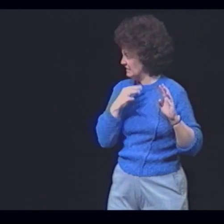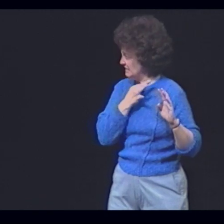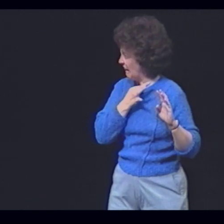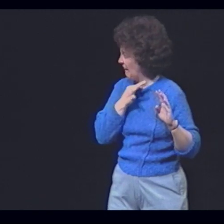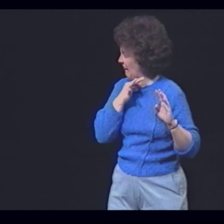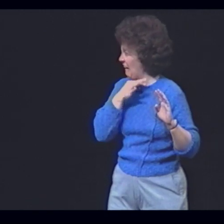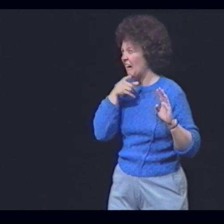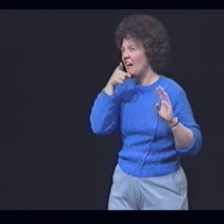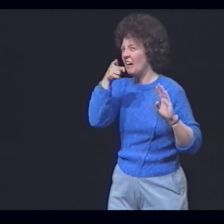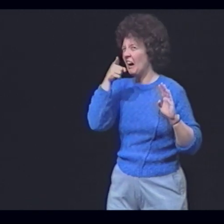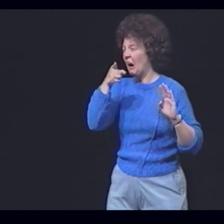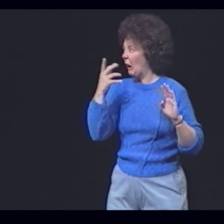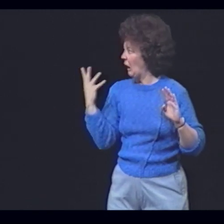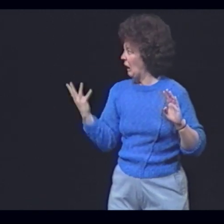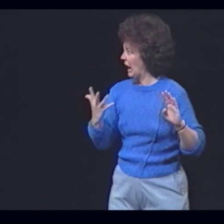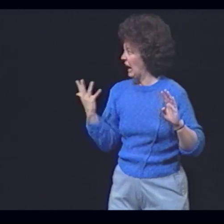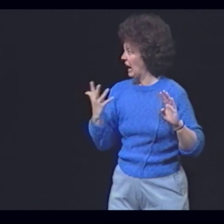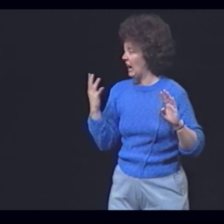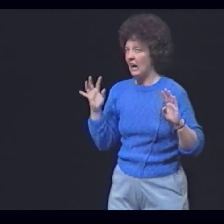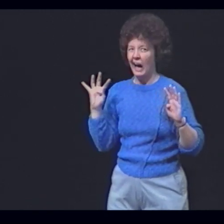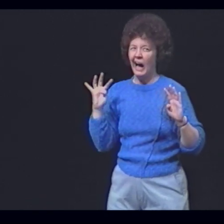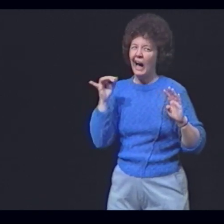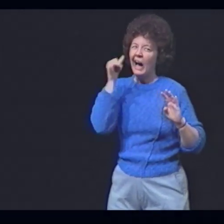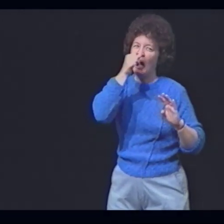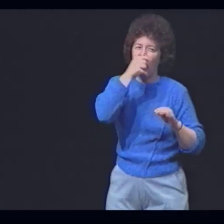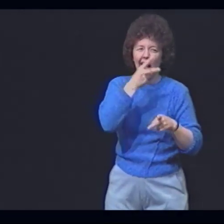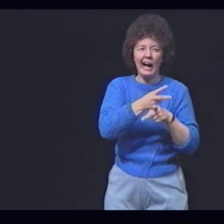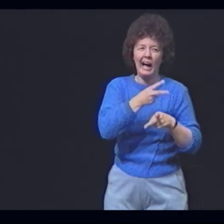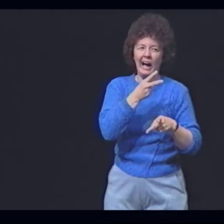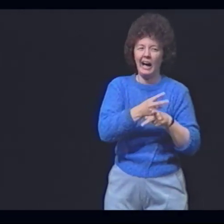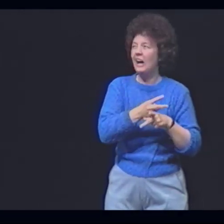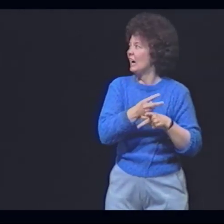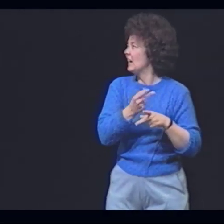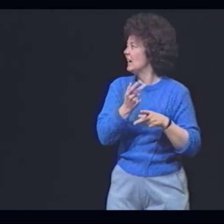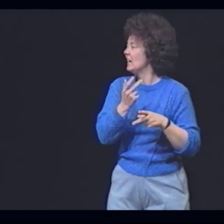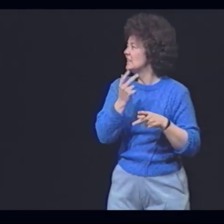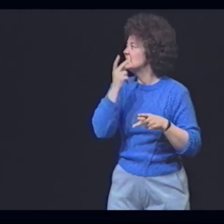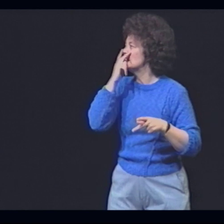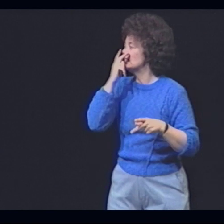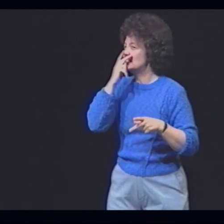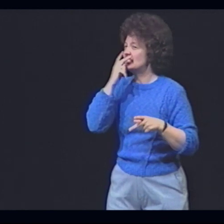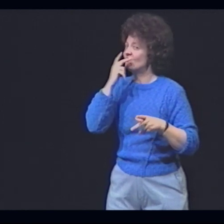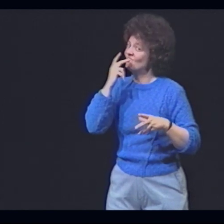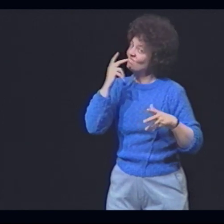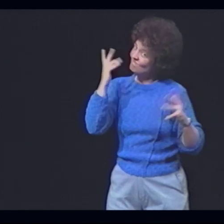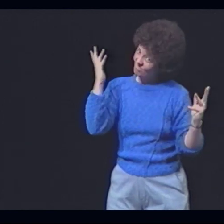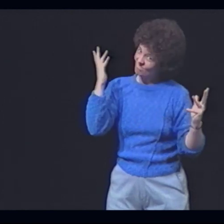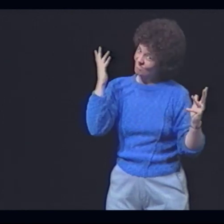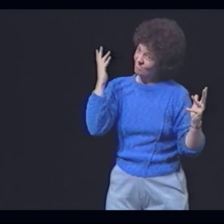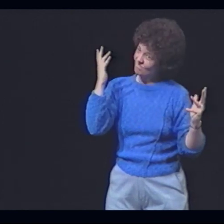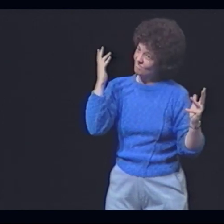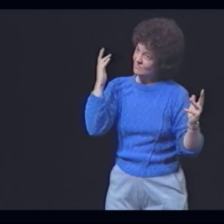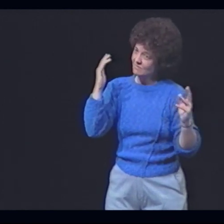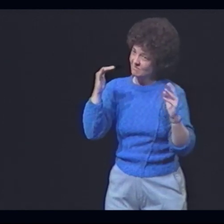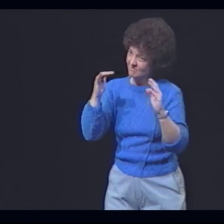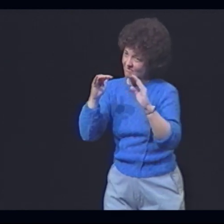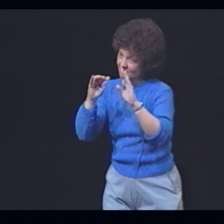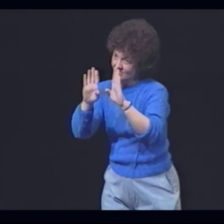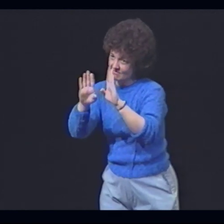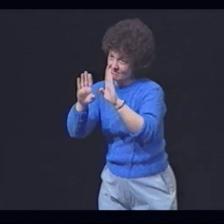What waits out there? Perhaps there's something we should see! Be careful! Could it be they now have different strengths?